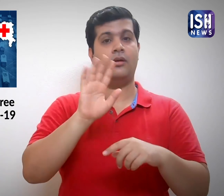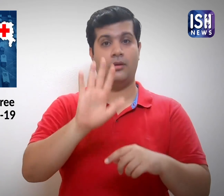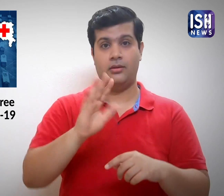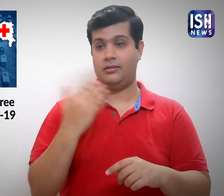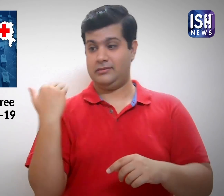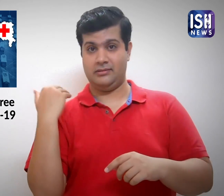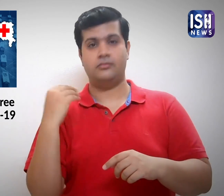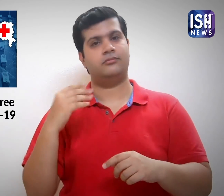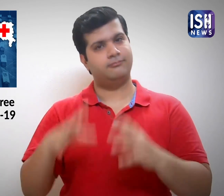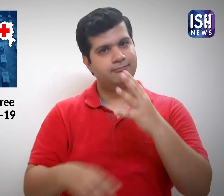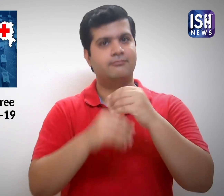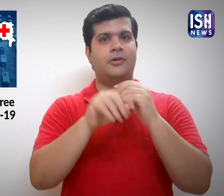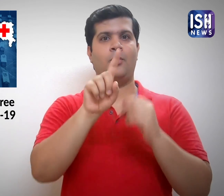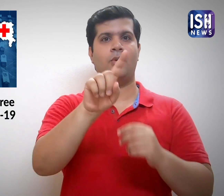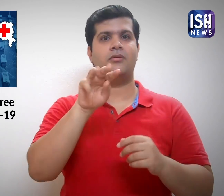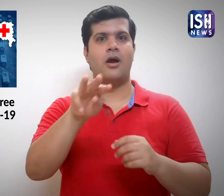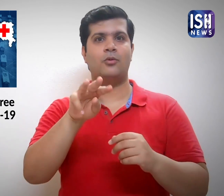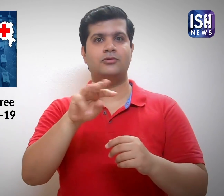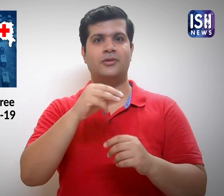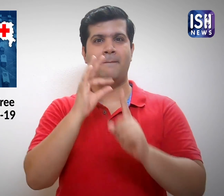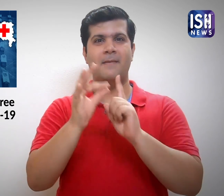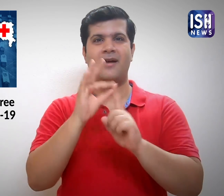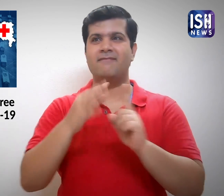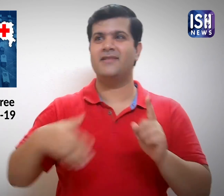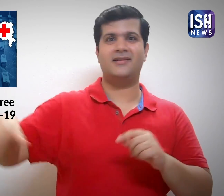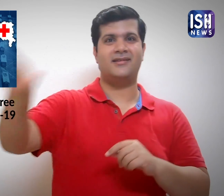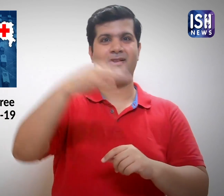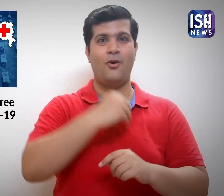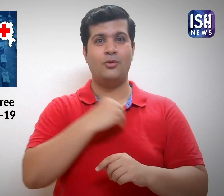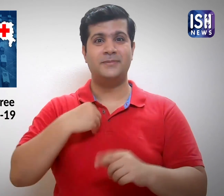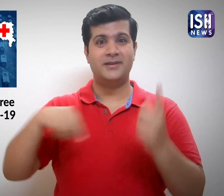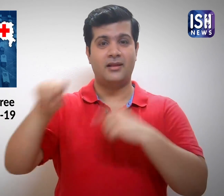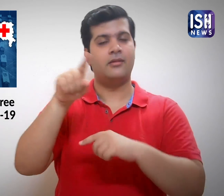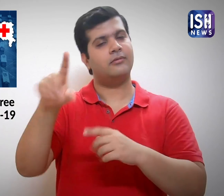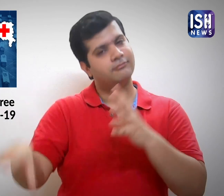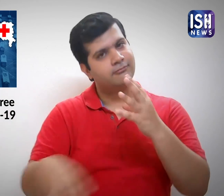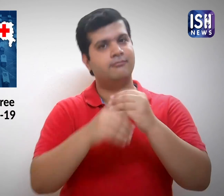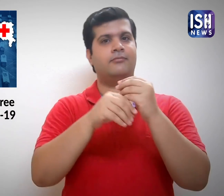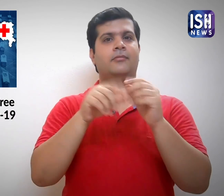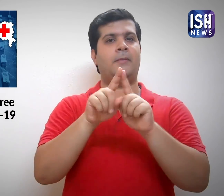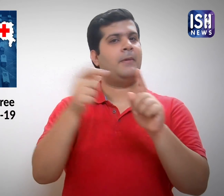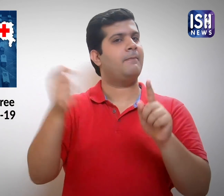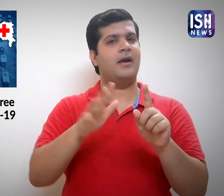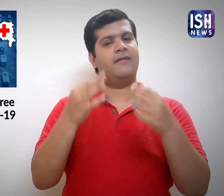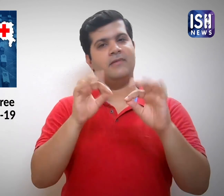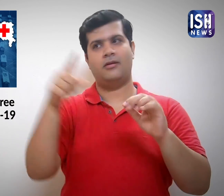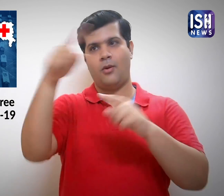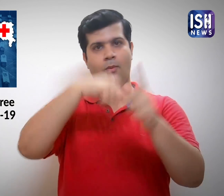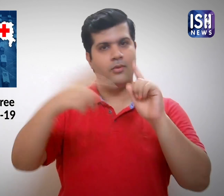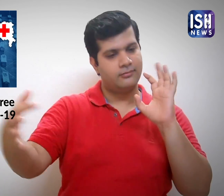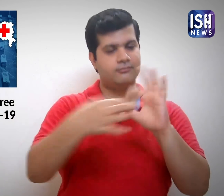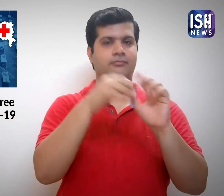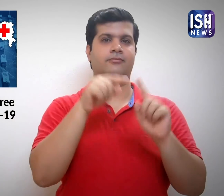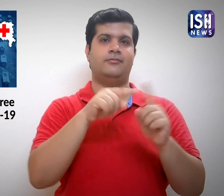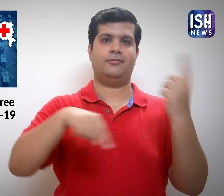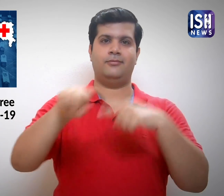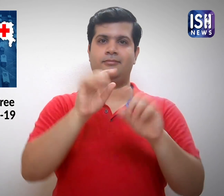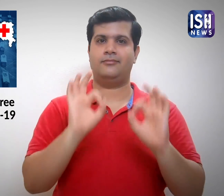and now more than 1000 private hospitals have been added.